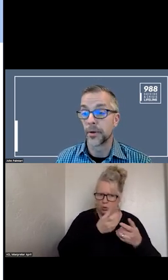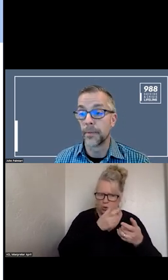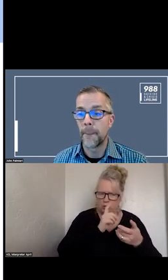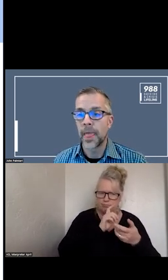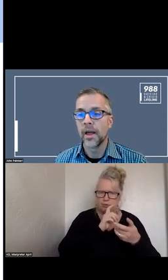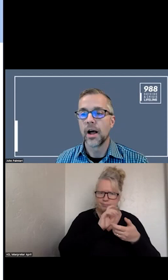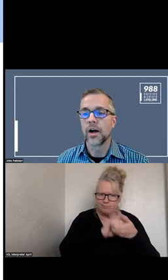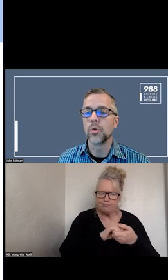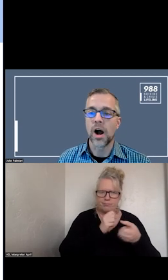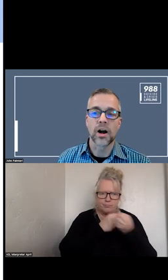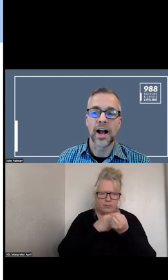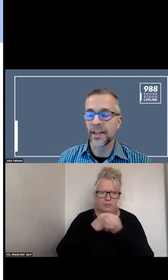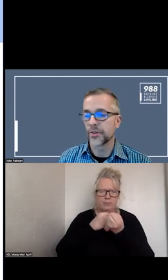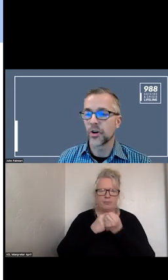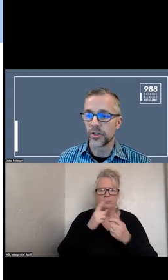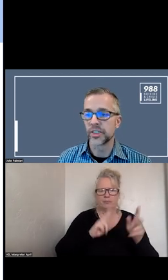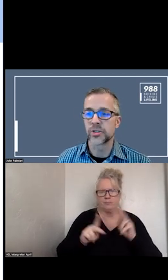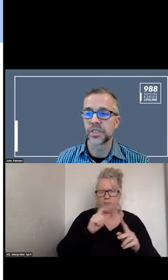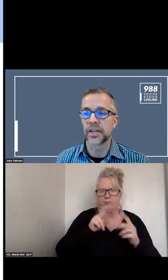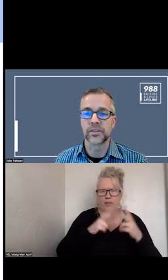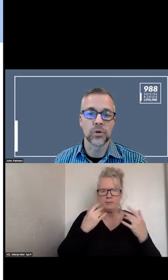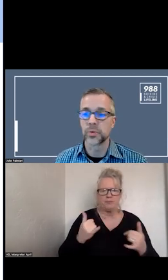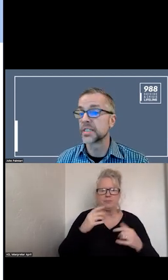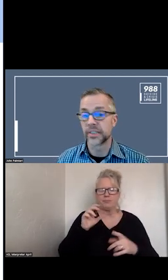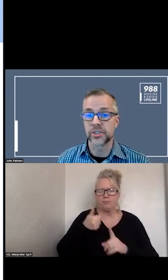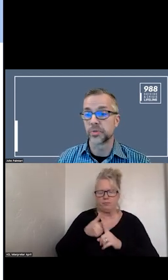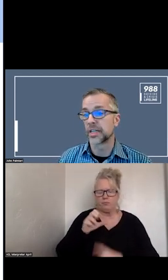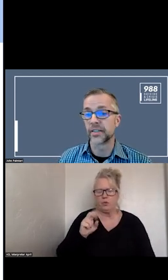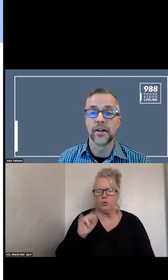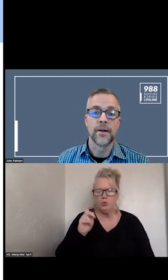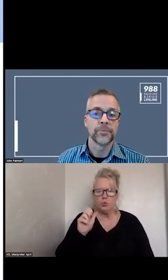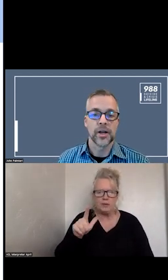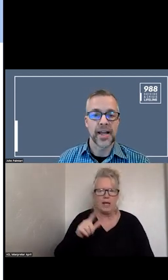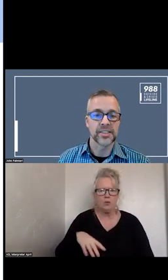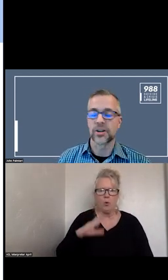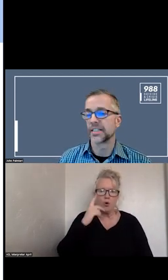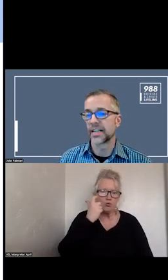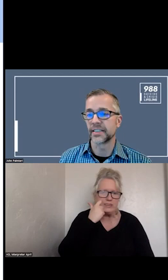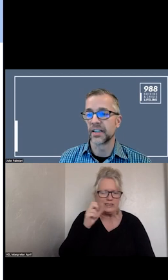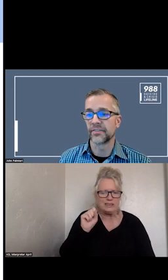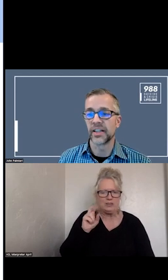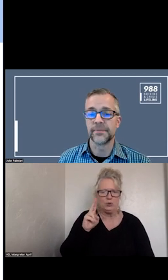PEOPLE WHO ARE SUICIDAL OR RECENTLY SUICIDAL AS THEY ARE CONTACTING THE LIFELINE.